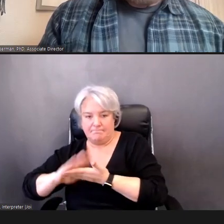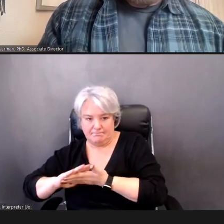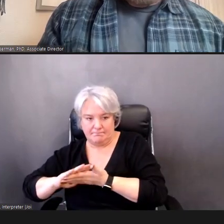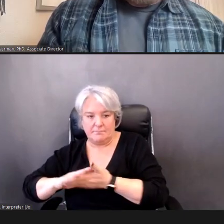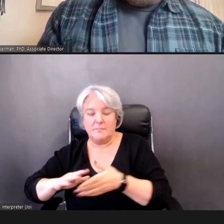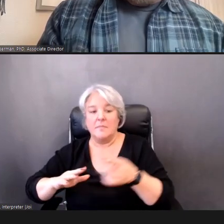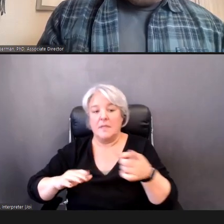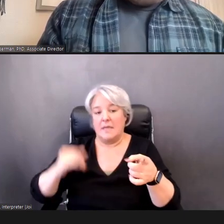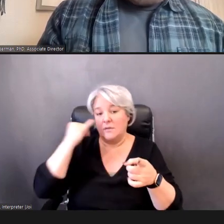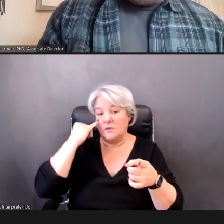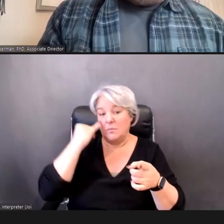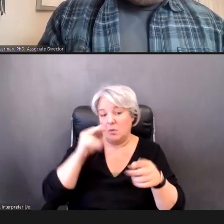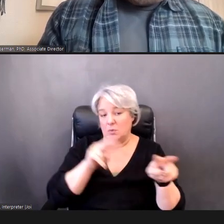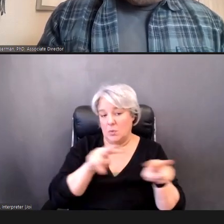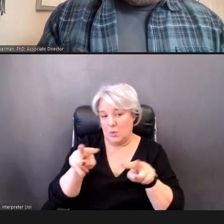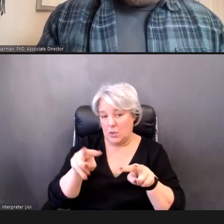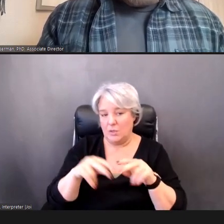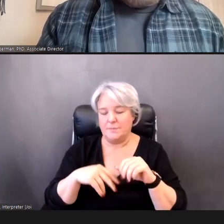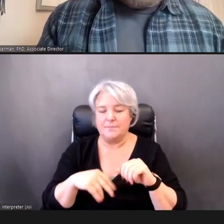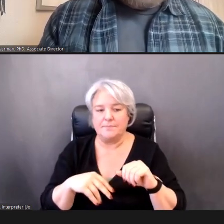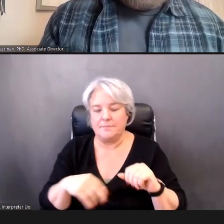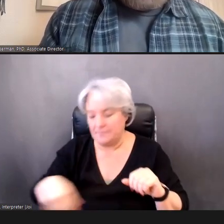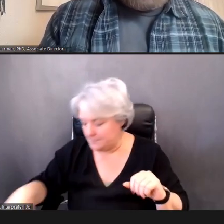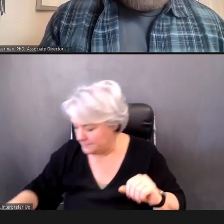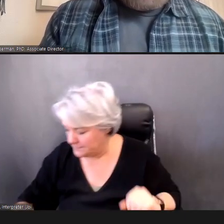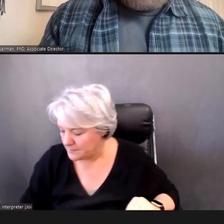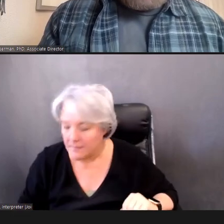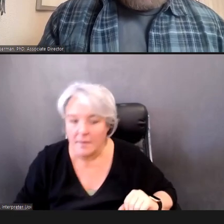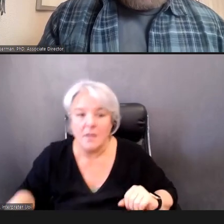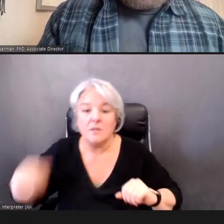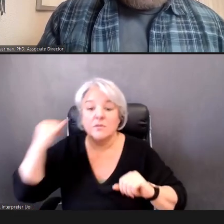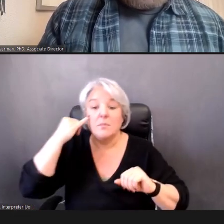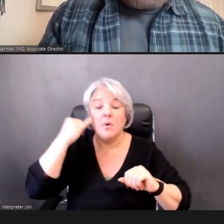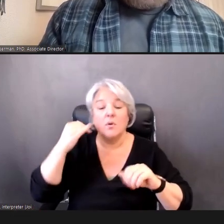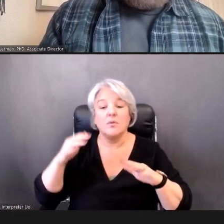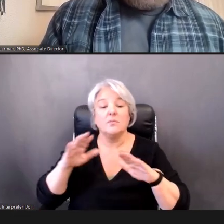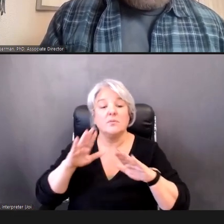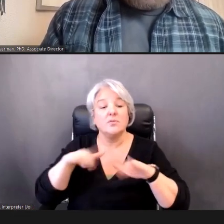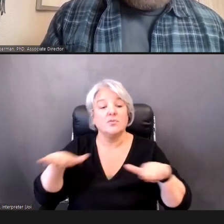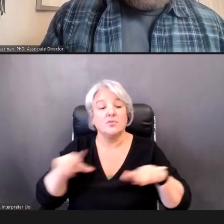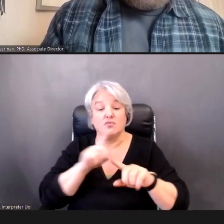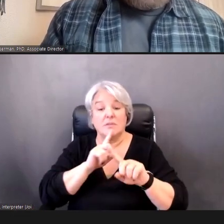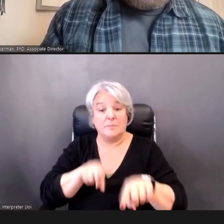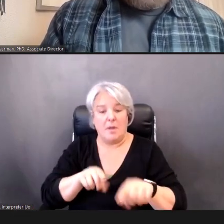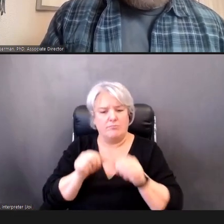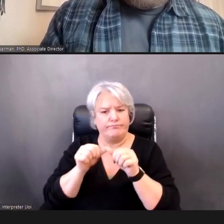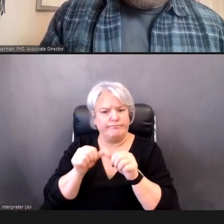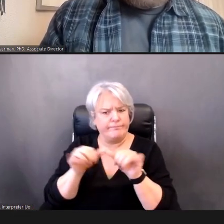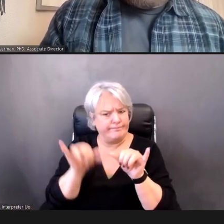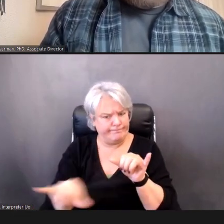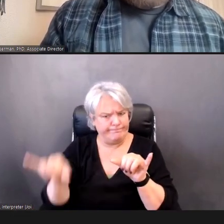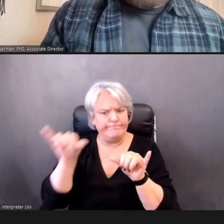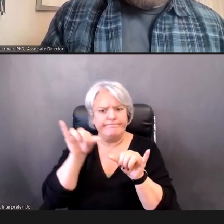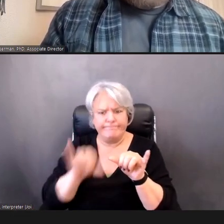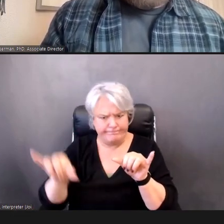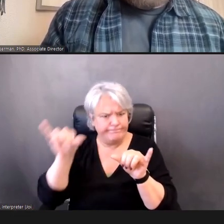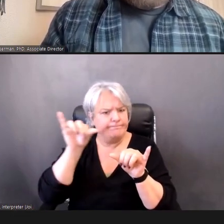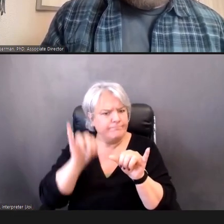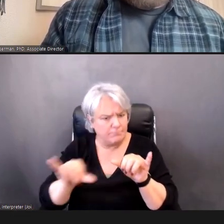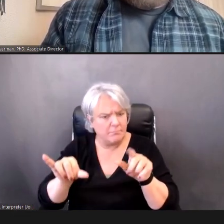If the Child responds appropriately, and consistently -- to the range of tones presented, then the Child passes the screening.